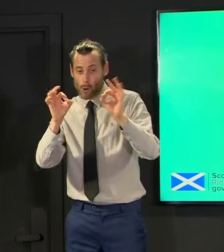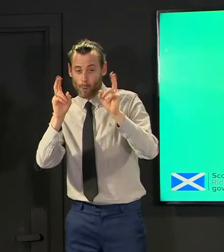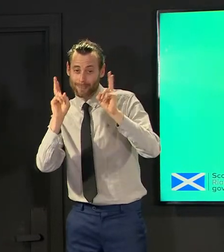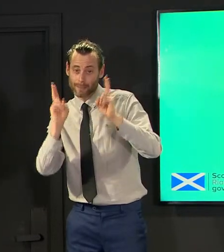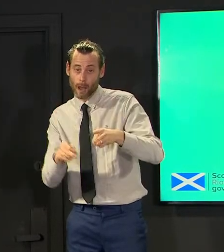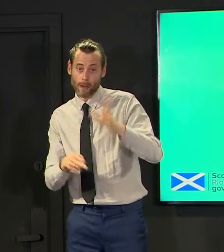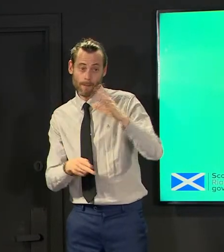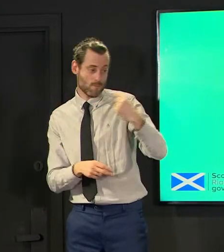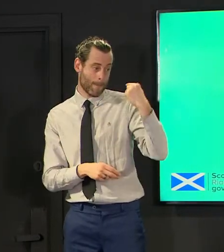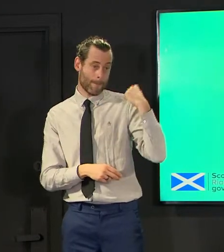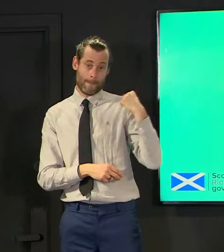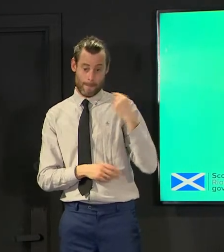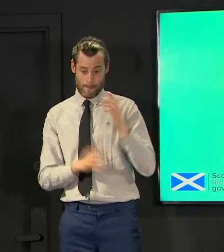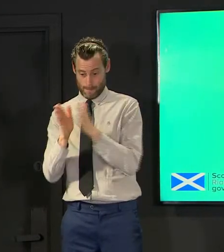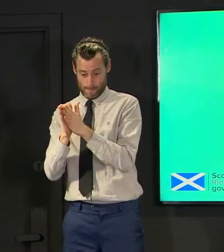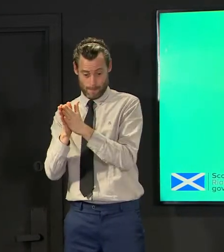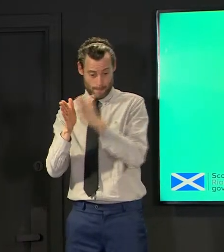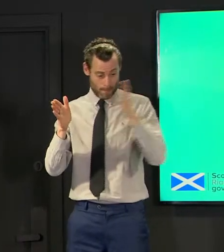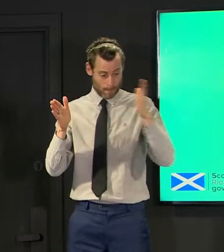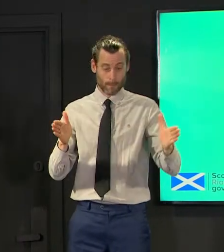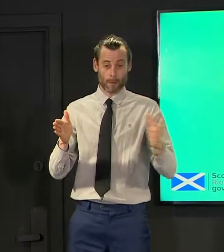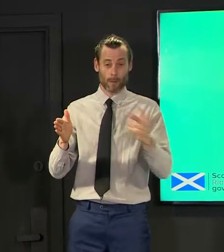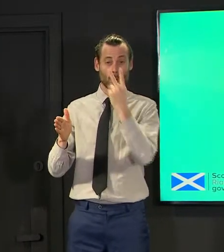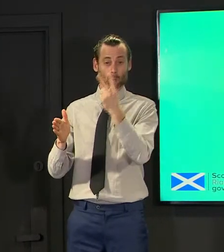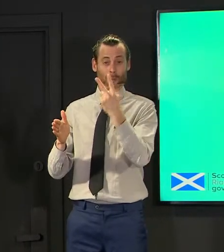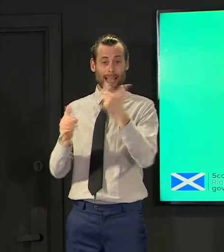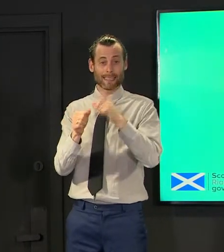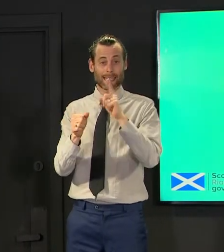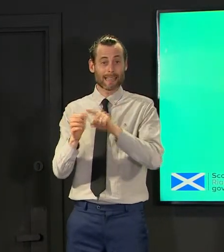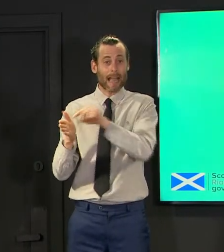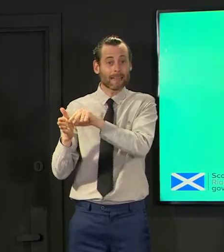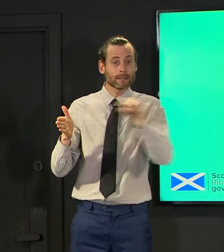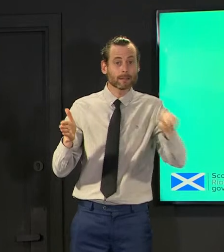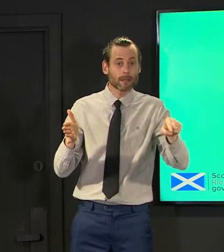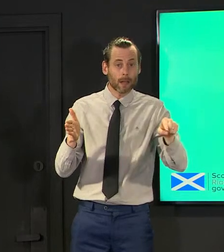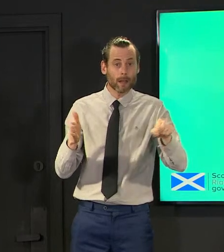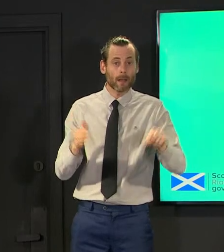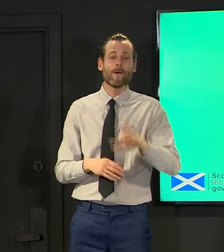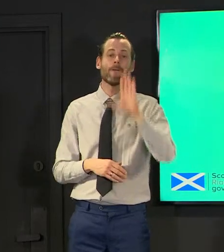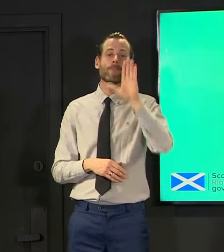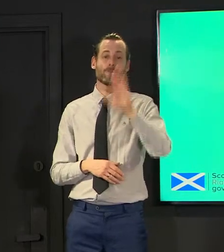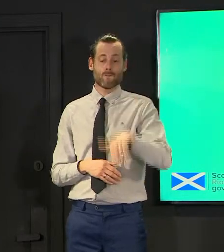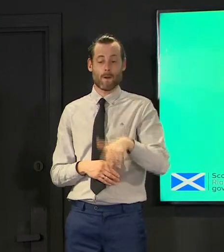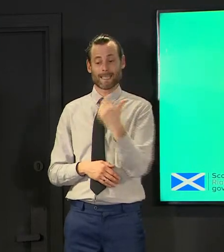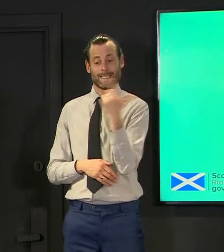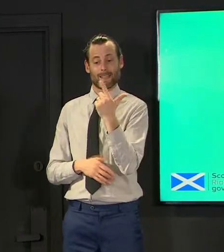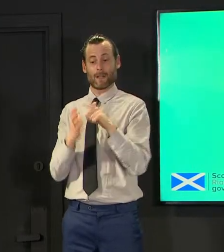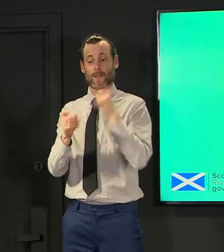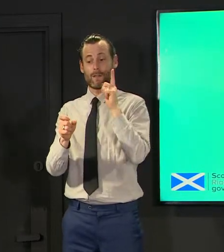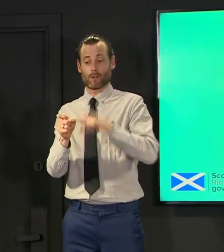august 28 days after a positive covid test during the period from the 17th of july to the 30th of